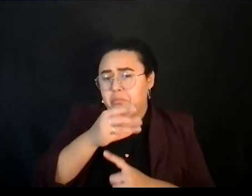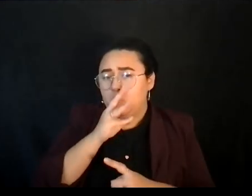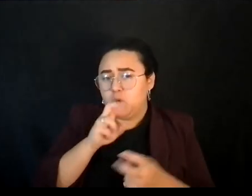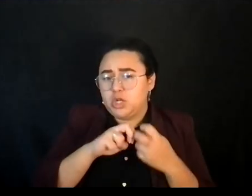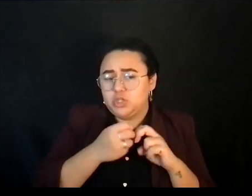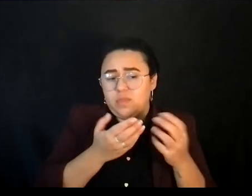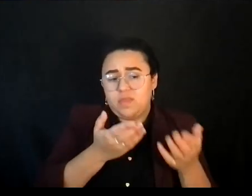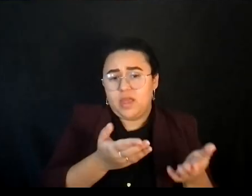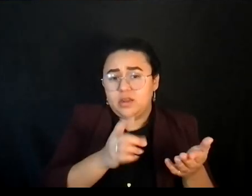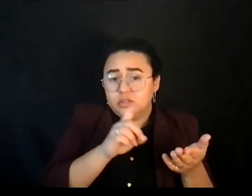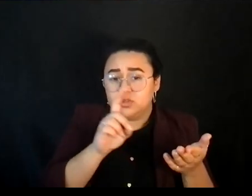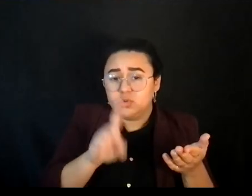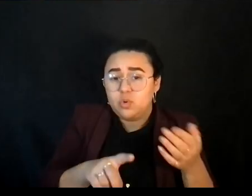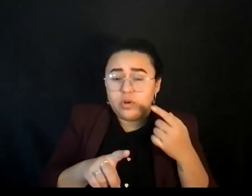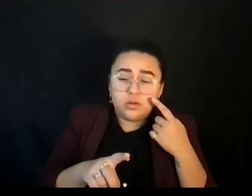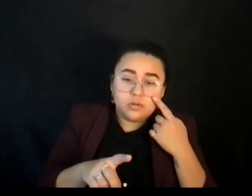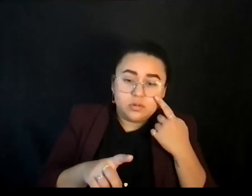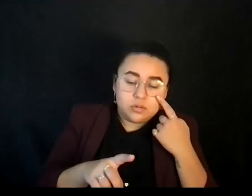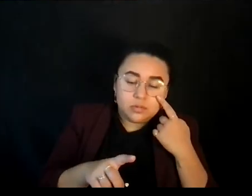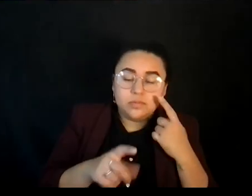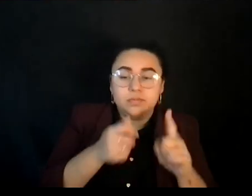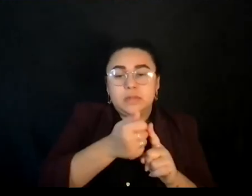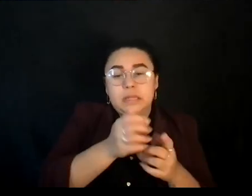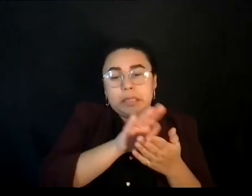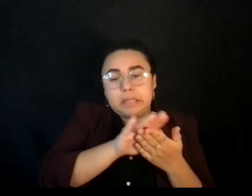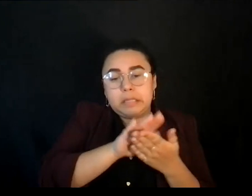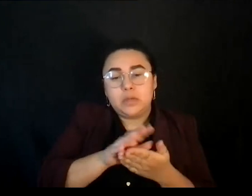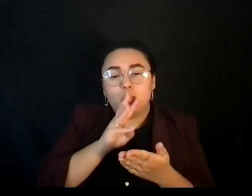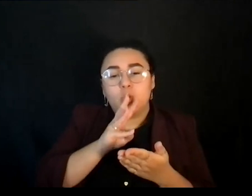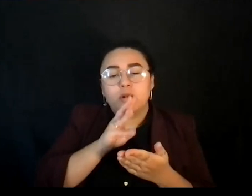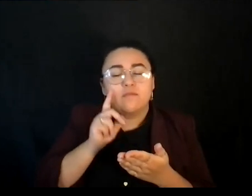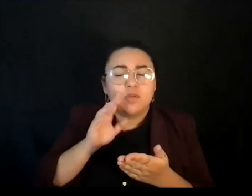Detroit actually purifies the water for the whole region and it's undervalued.